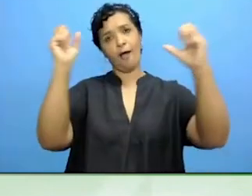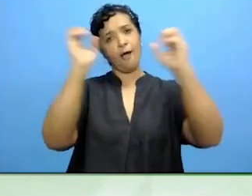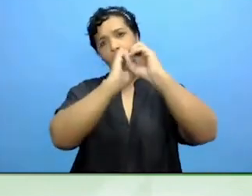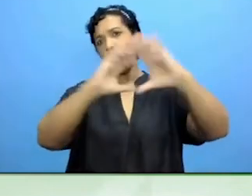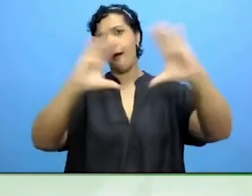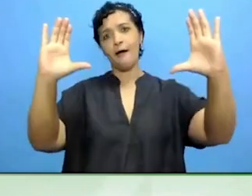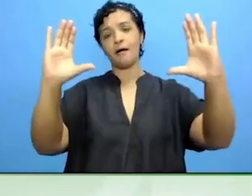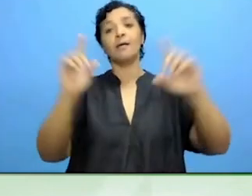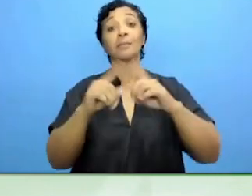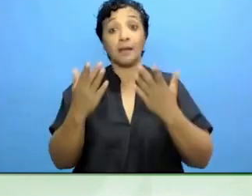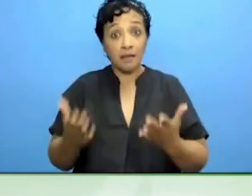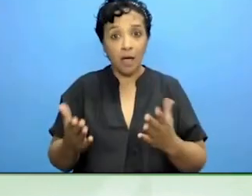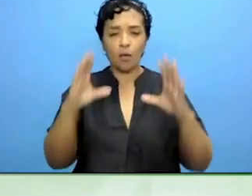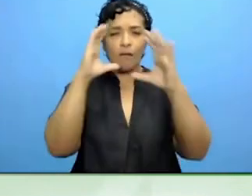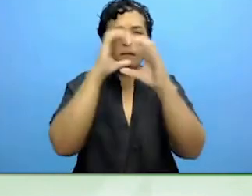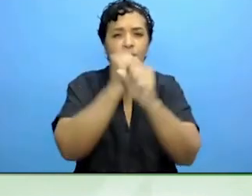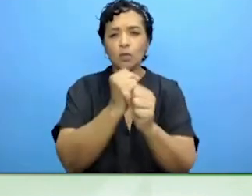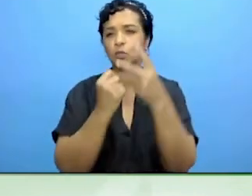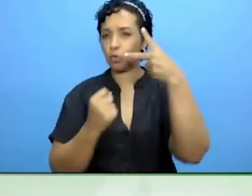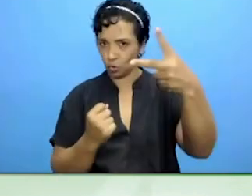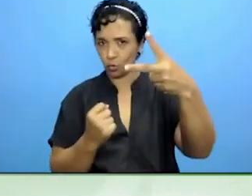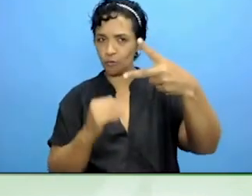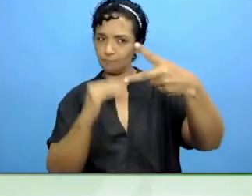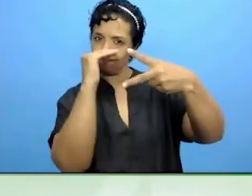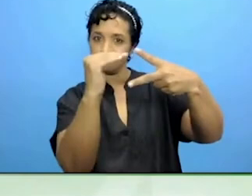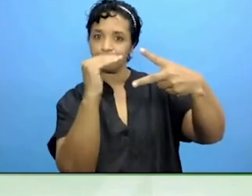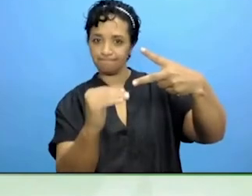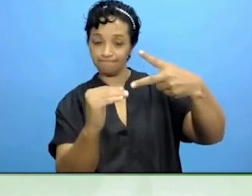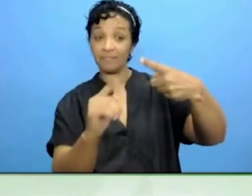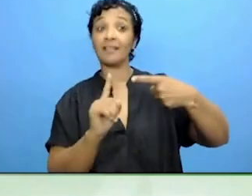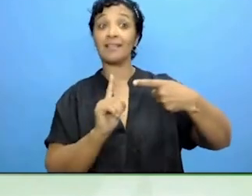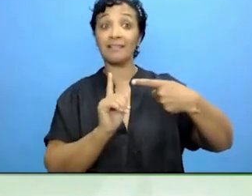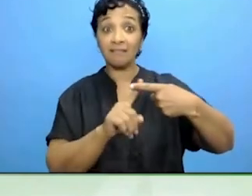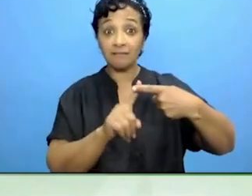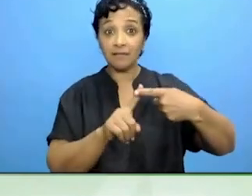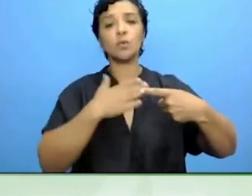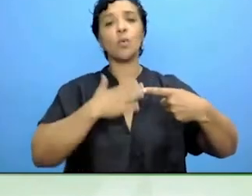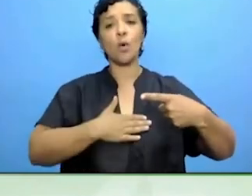It wants to secure better childcare provision for all